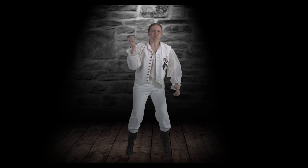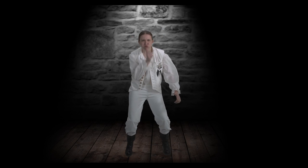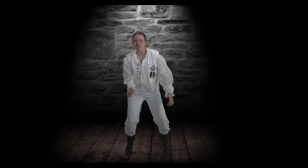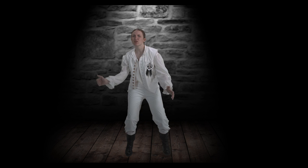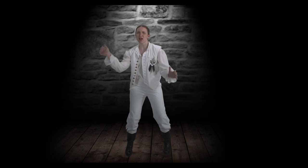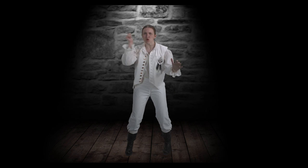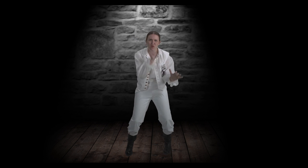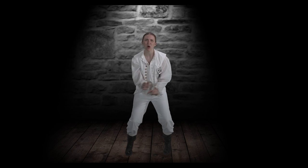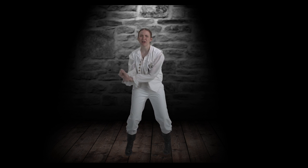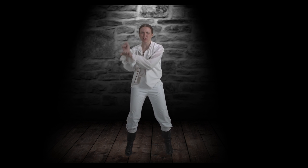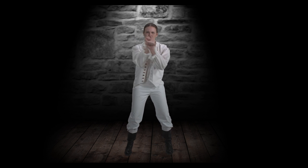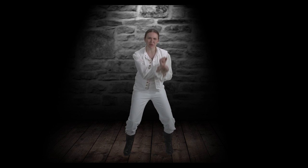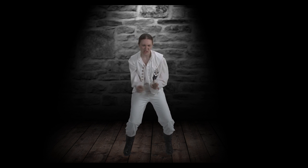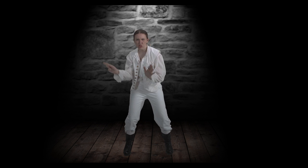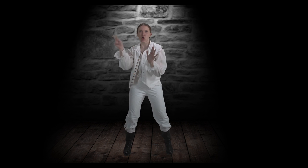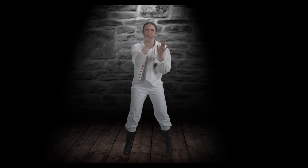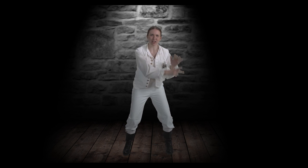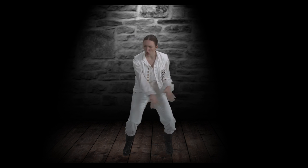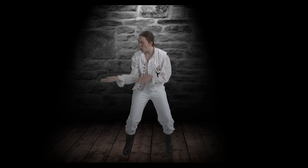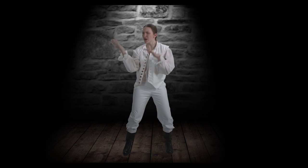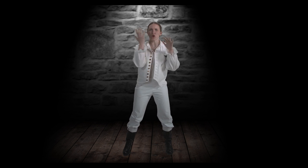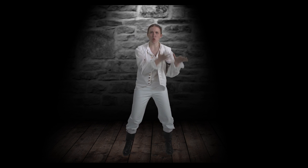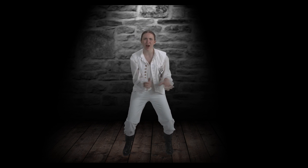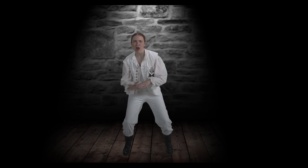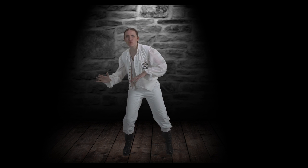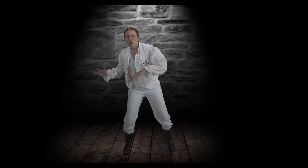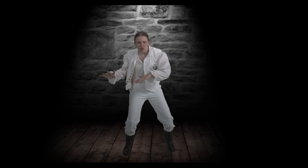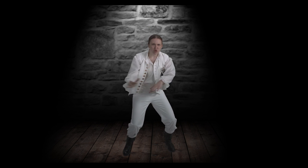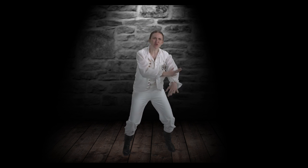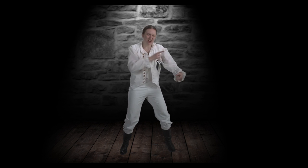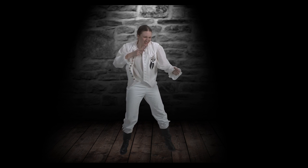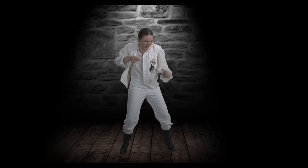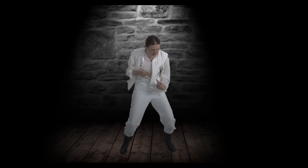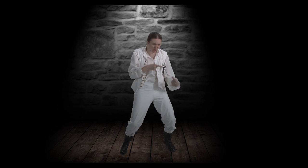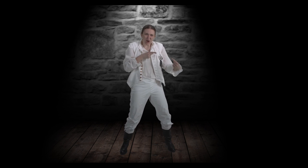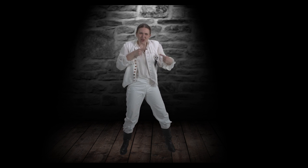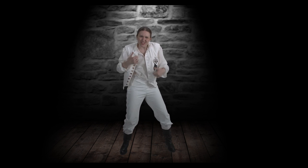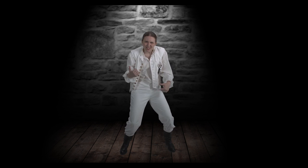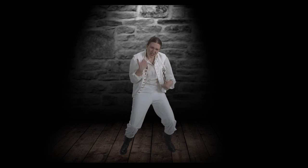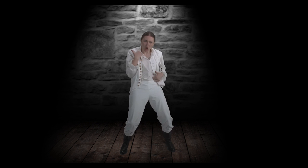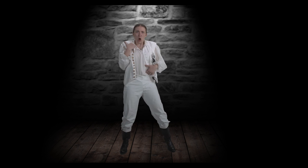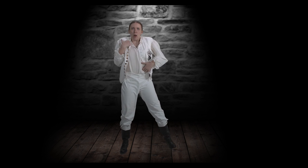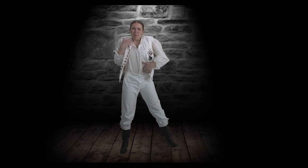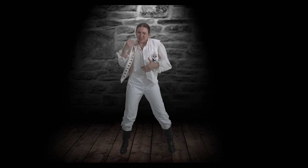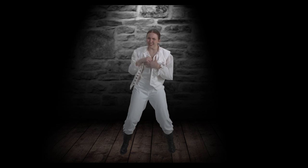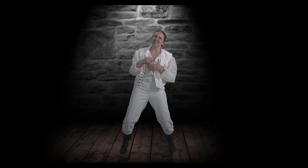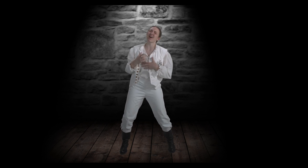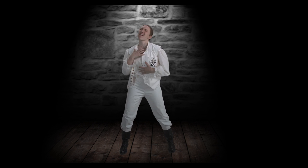And everyday while slaves were being slaughtered and carted away Across the waves, he struggled and kept his guard up